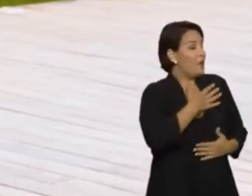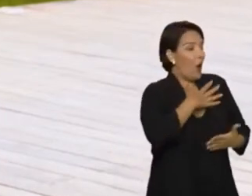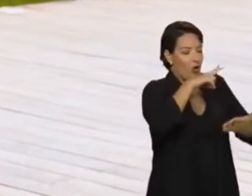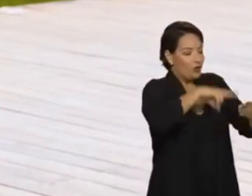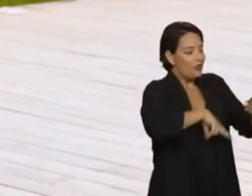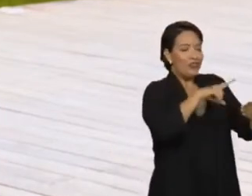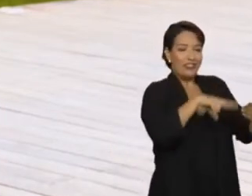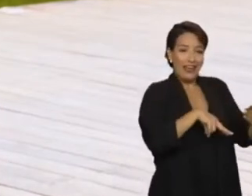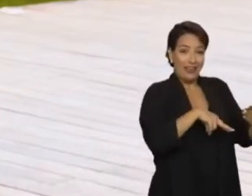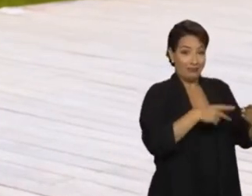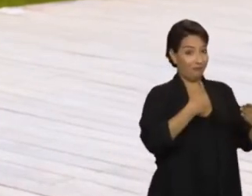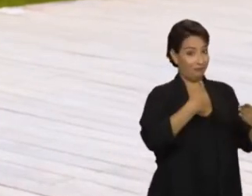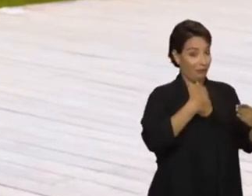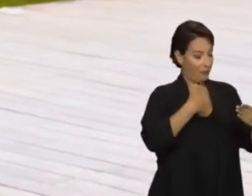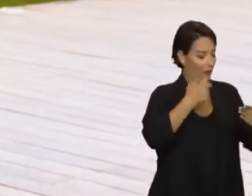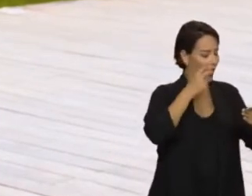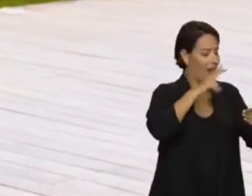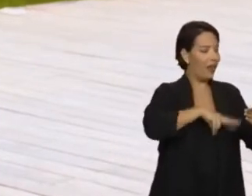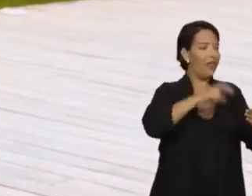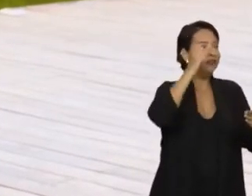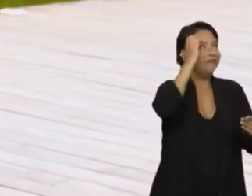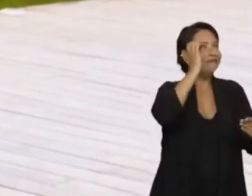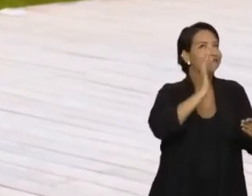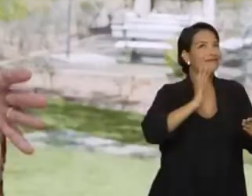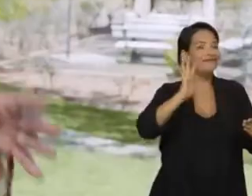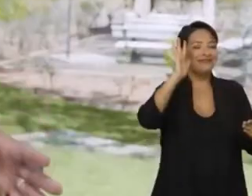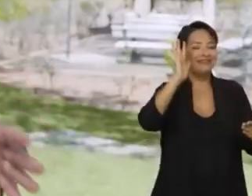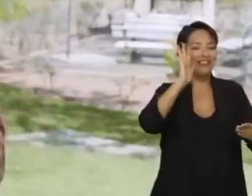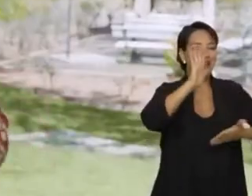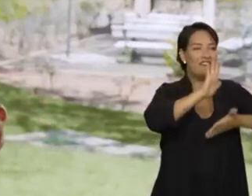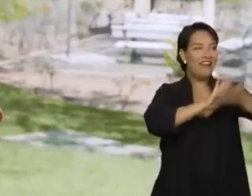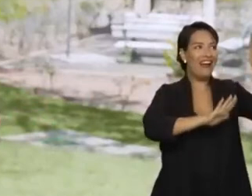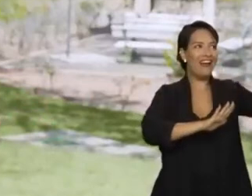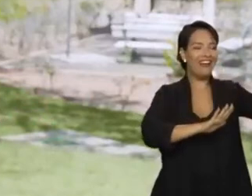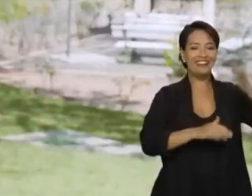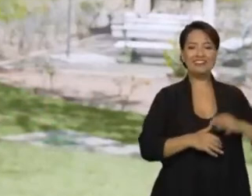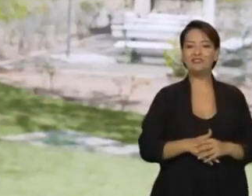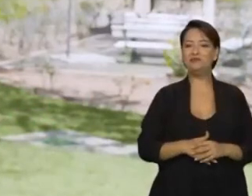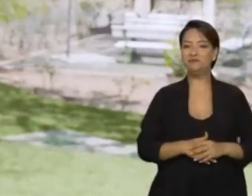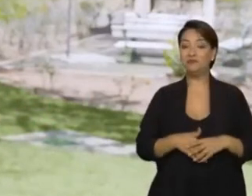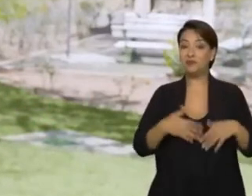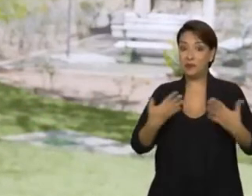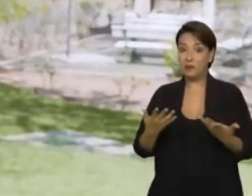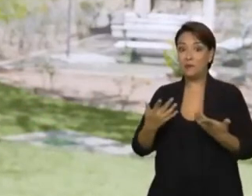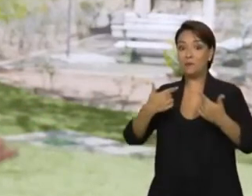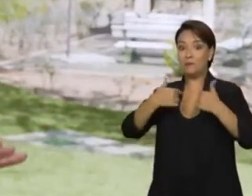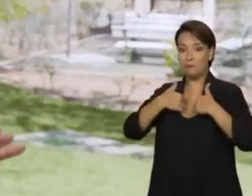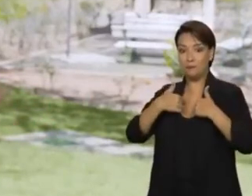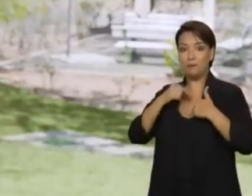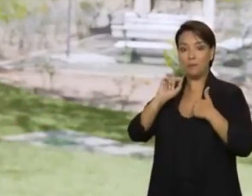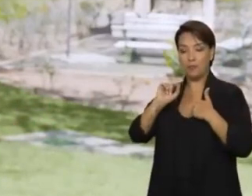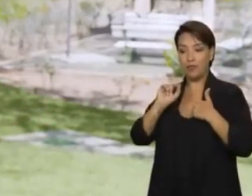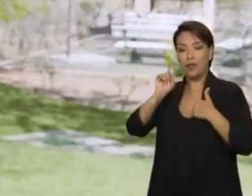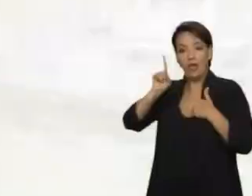For me, books are a way to travel. I always use squares as a meeting point,